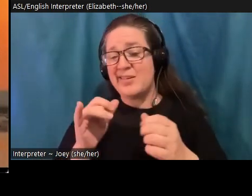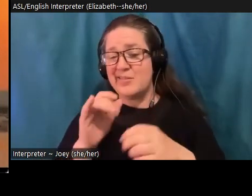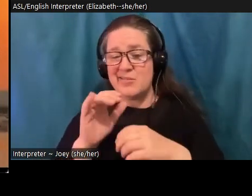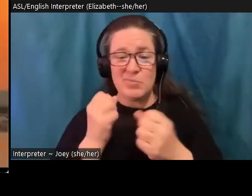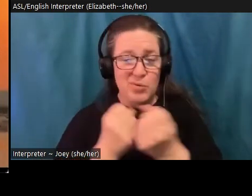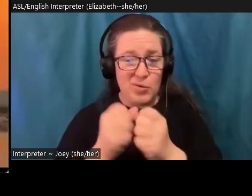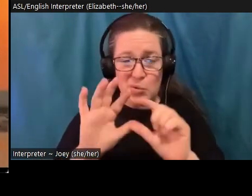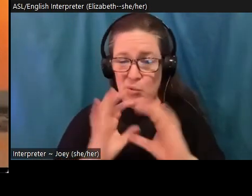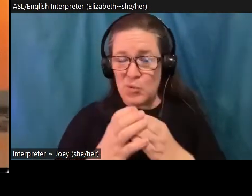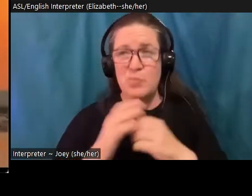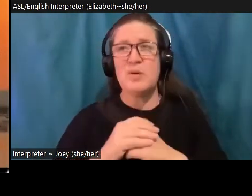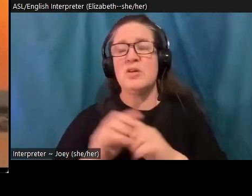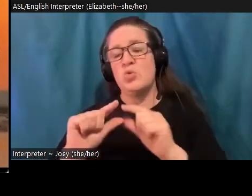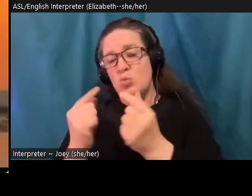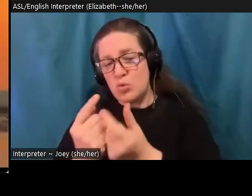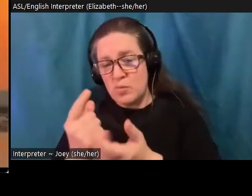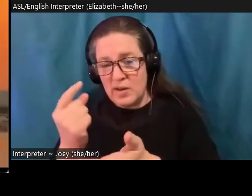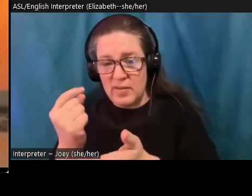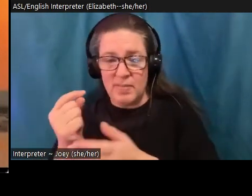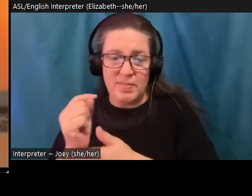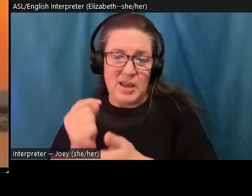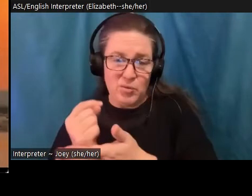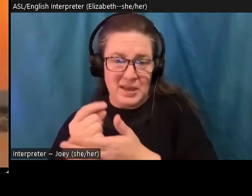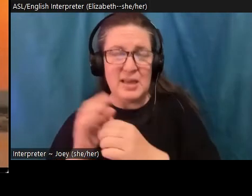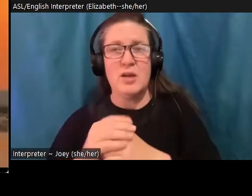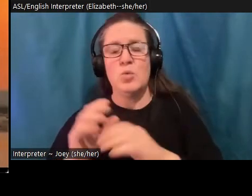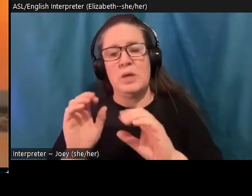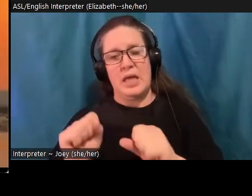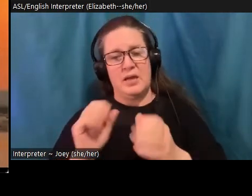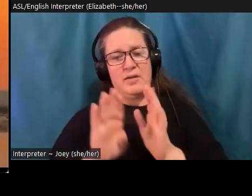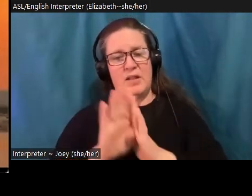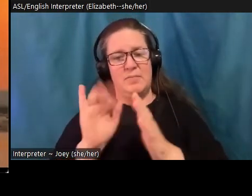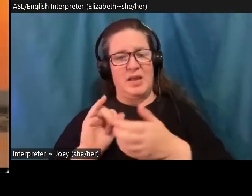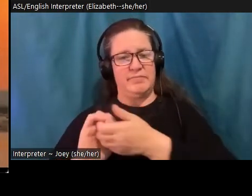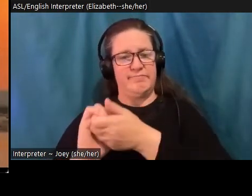of that camaraderie and social mourning that you were talking about? Yeah, um,